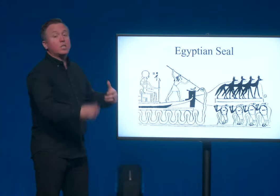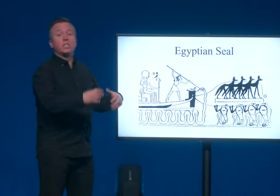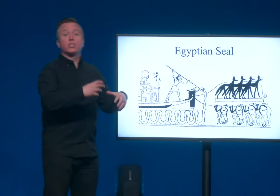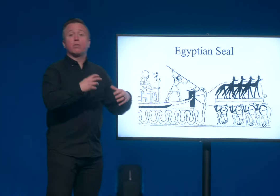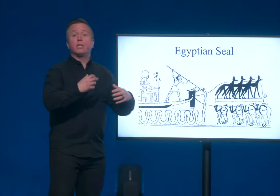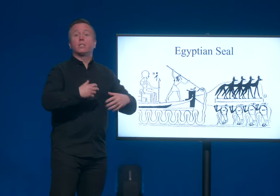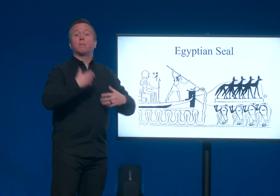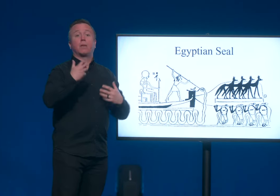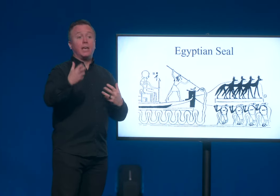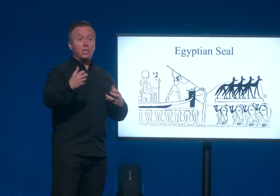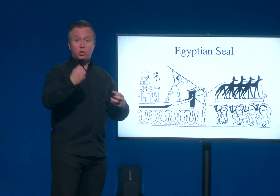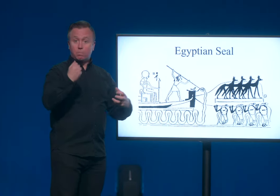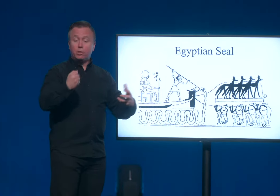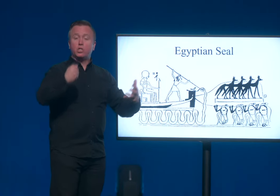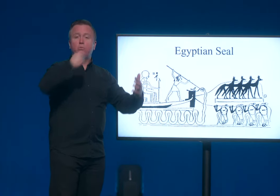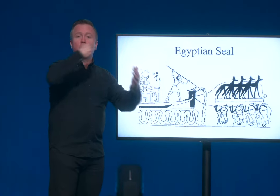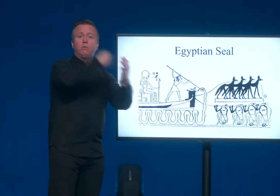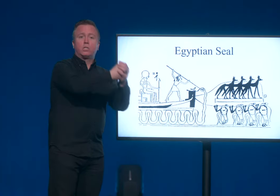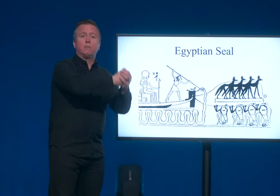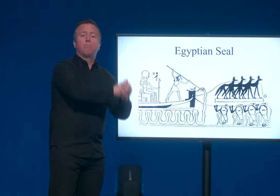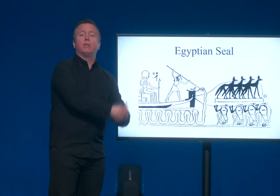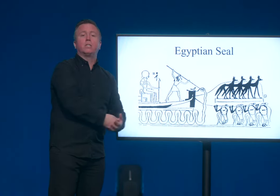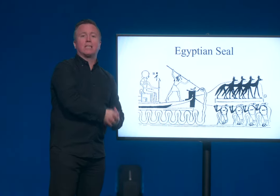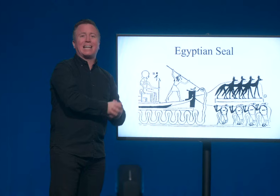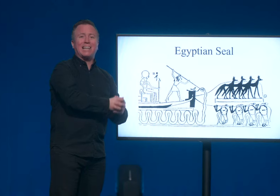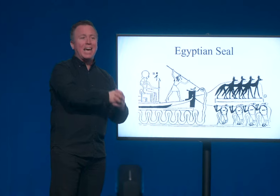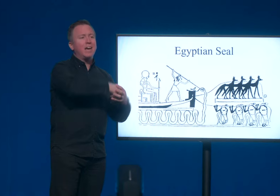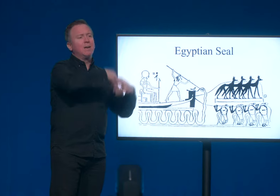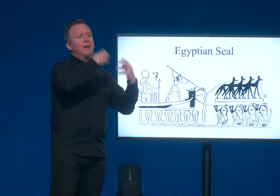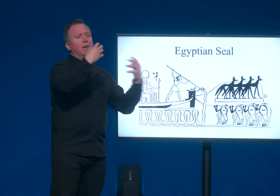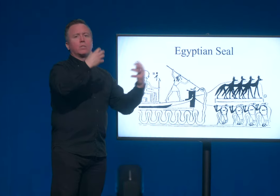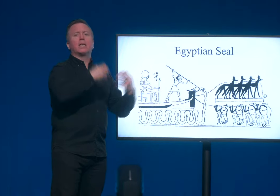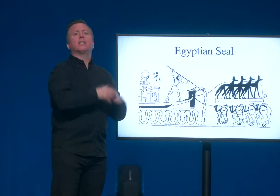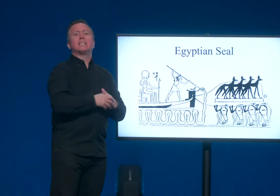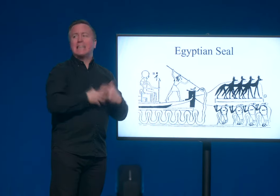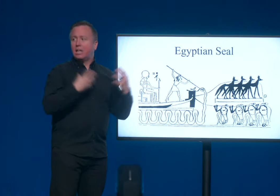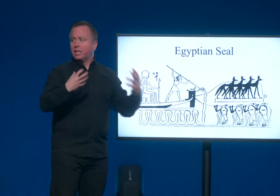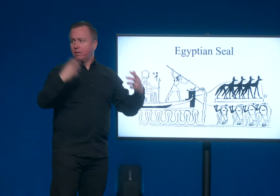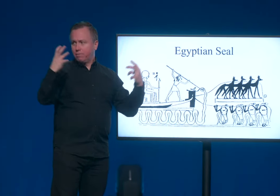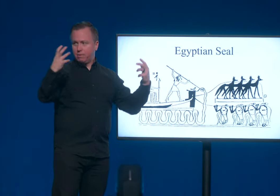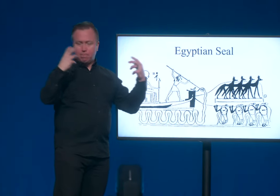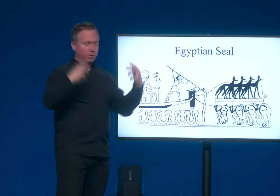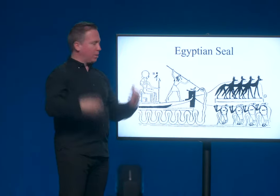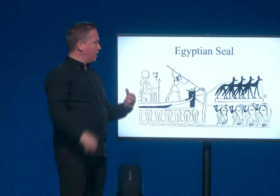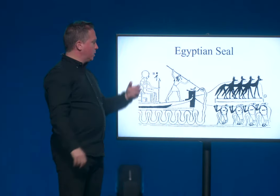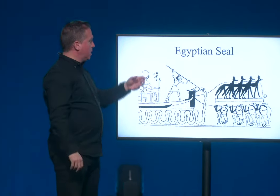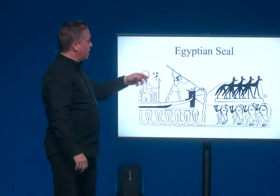Seals are things that kings or priests would use. They'd put into the clay. And it was kind of this telling of important things.